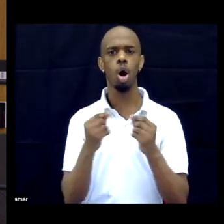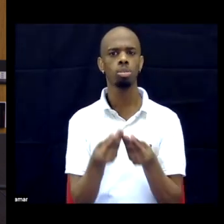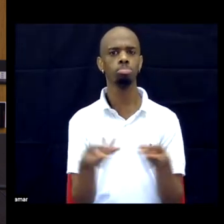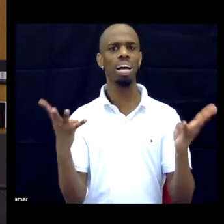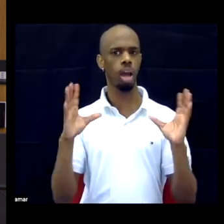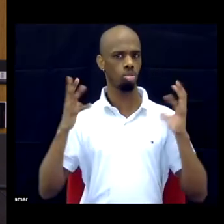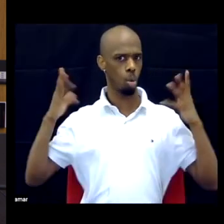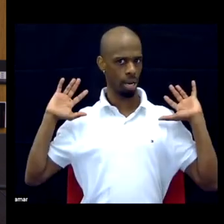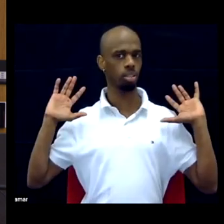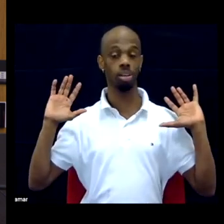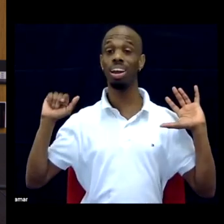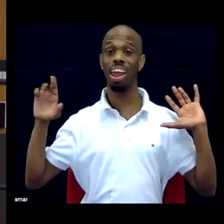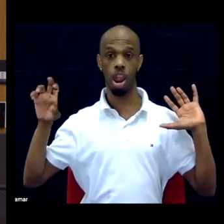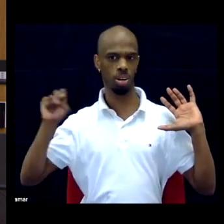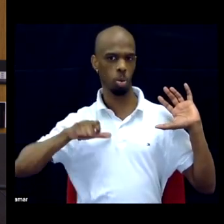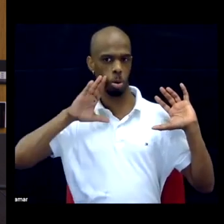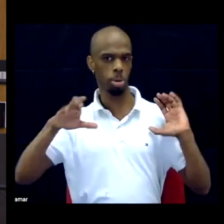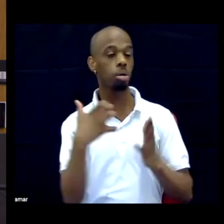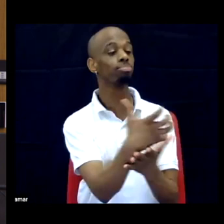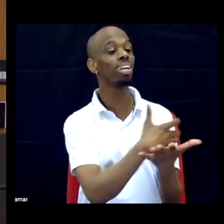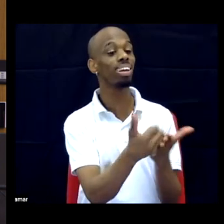And we have questions from the Zoom room.